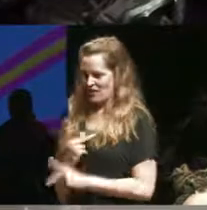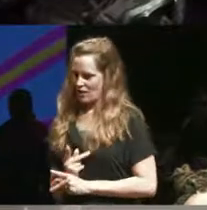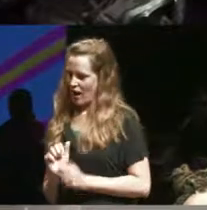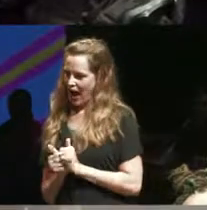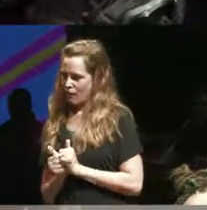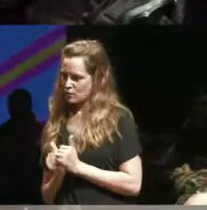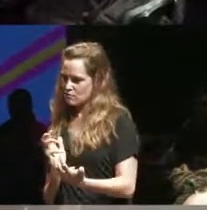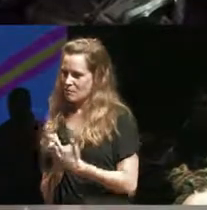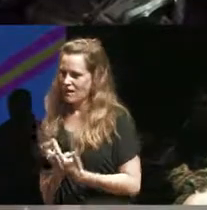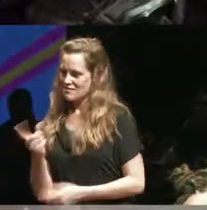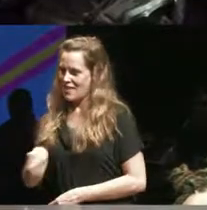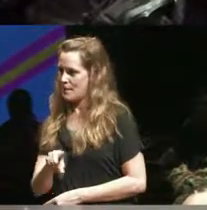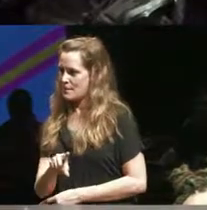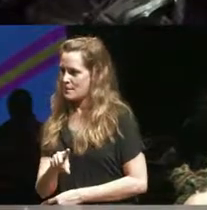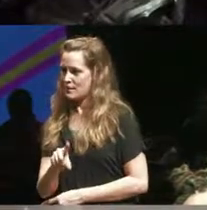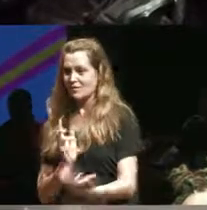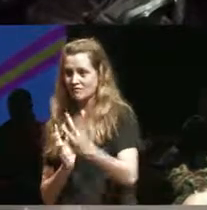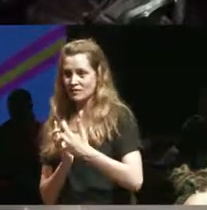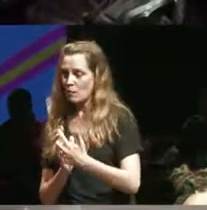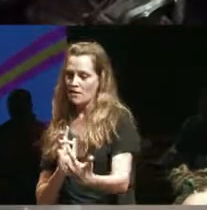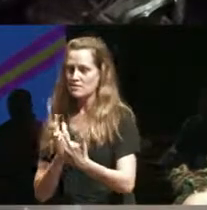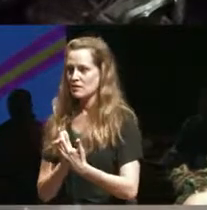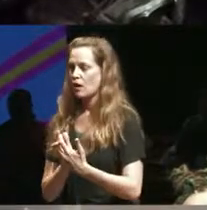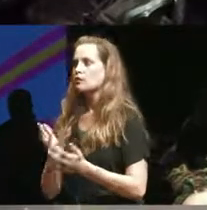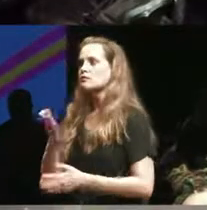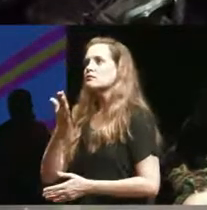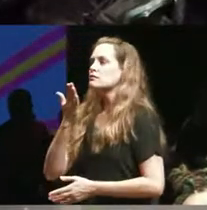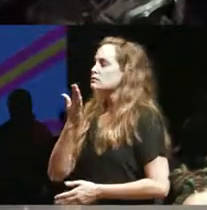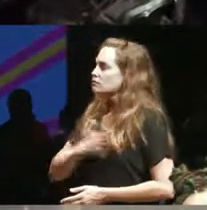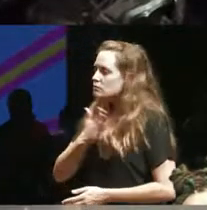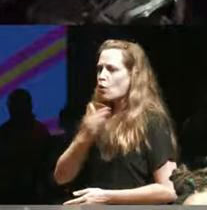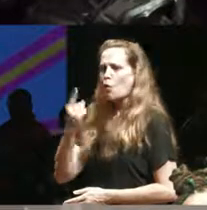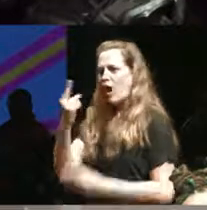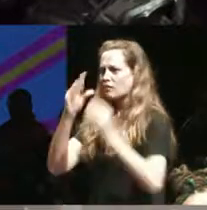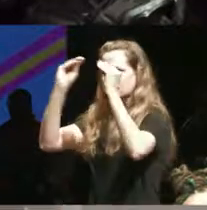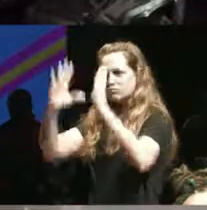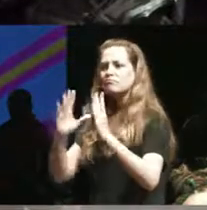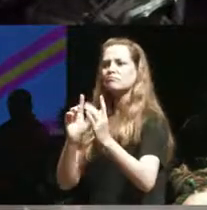adapt that and I was so grateful for one of the instructors there who because it